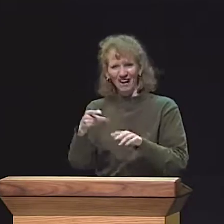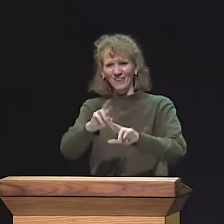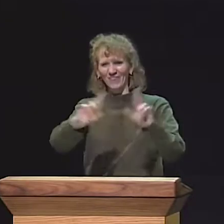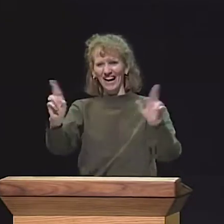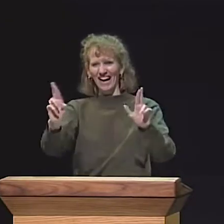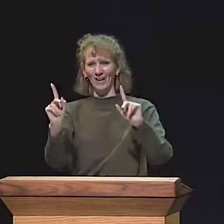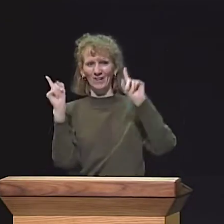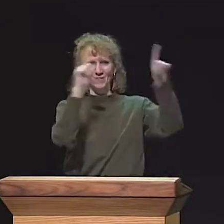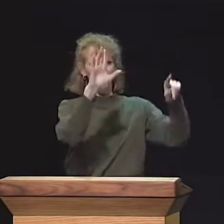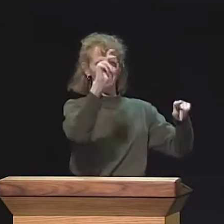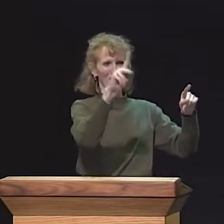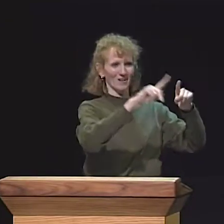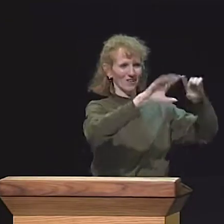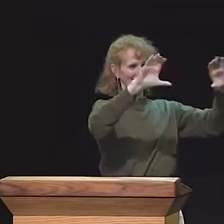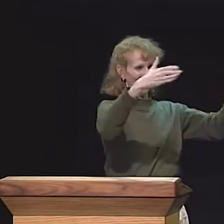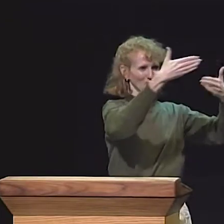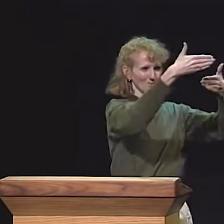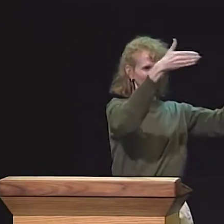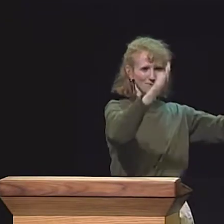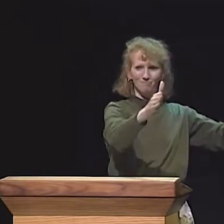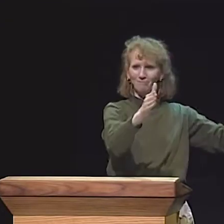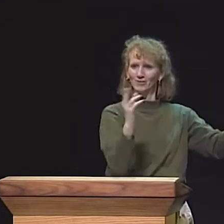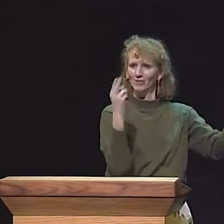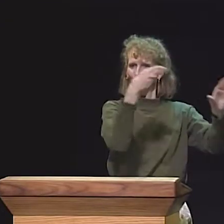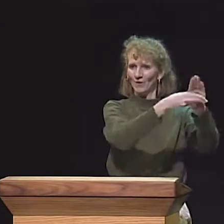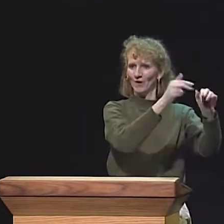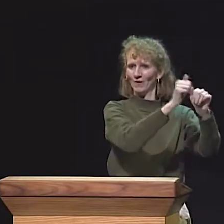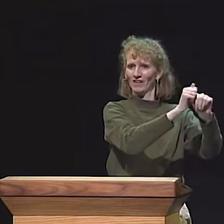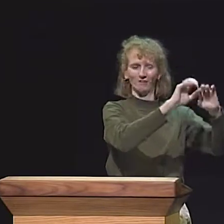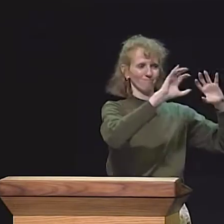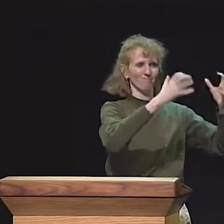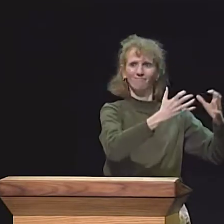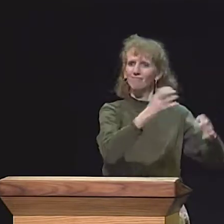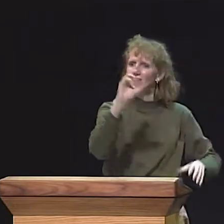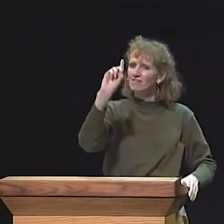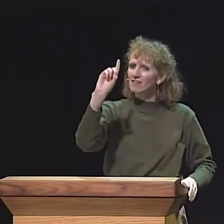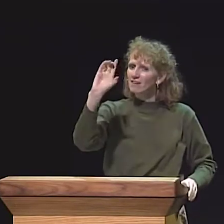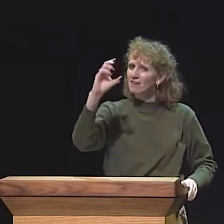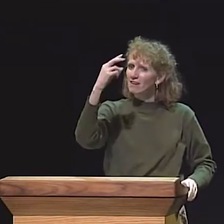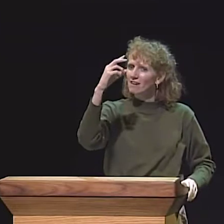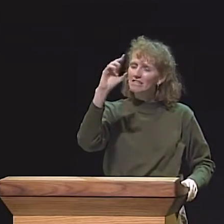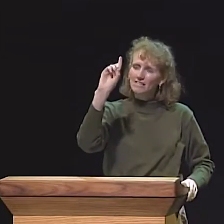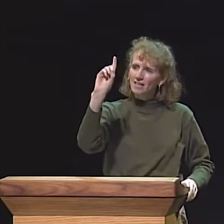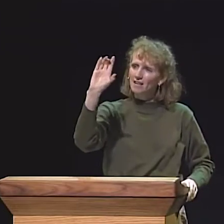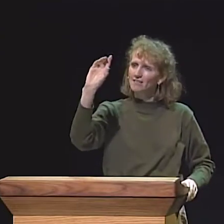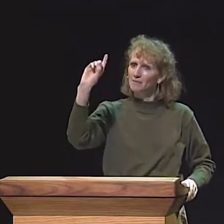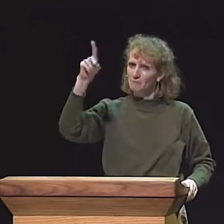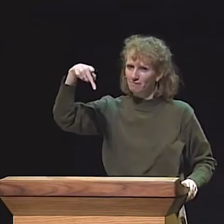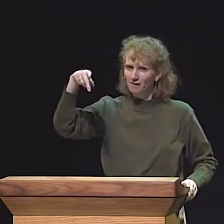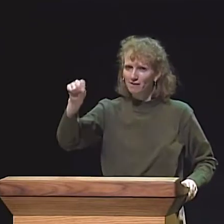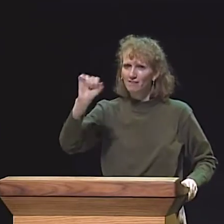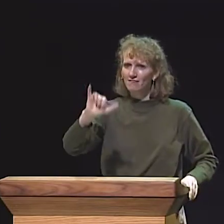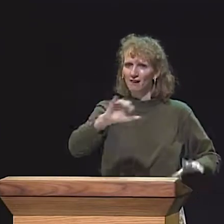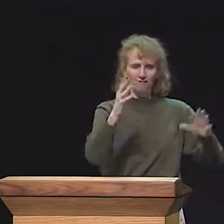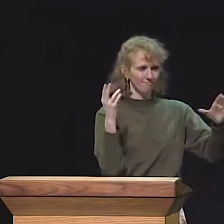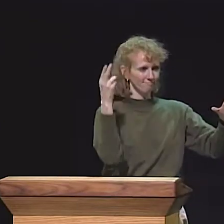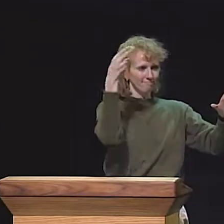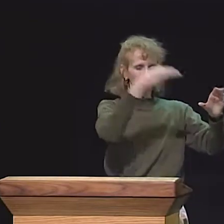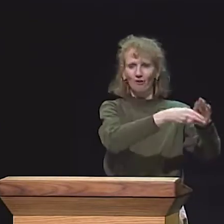THEY REALLY START TO ACQUIRE A GREAT DEAL OF LANGUAGE DEVELOPMENT, AND THEN THEY'RE READY TO GO BACK TO THE CLASSROOM AND JOIN WITH THEIR OWN CLASS.